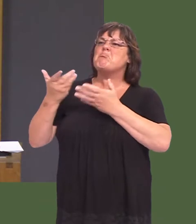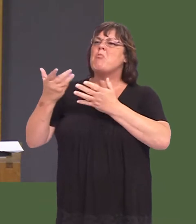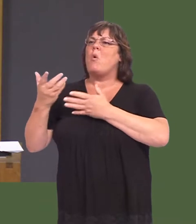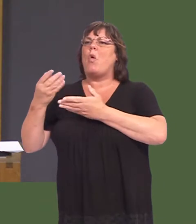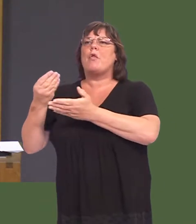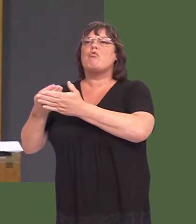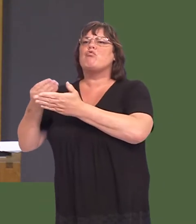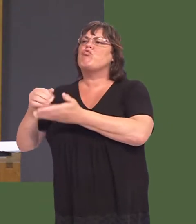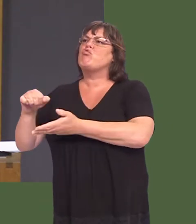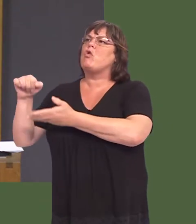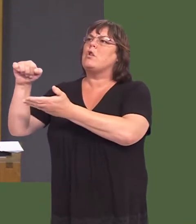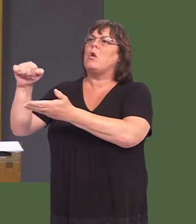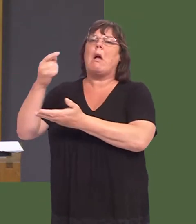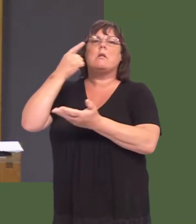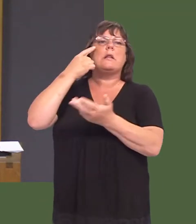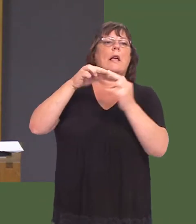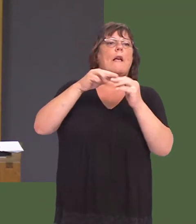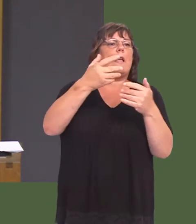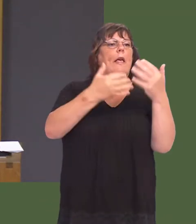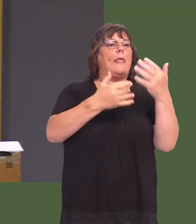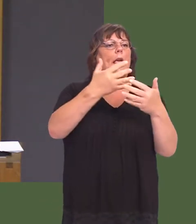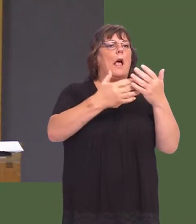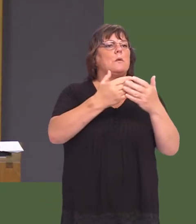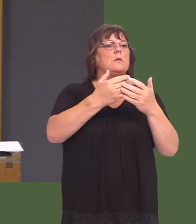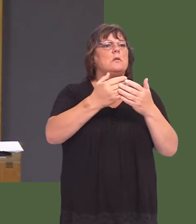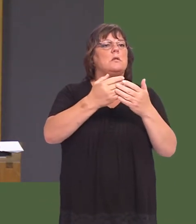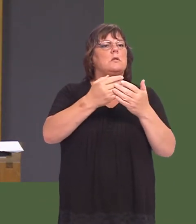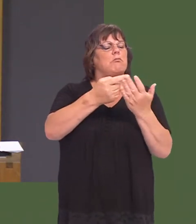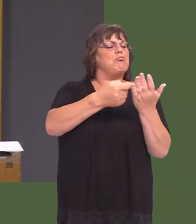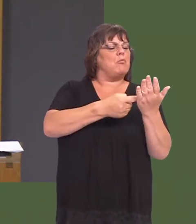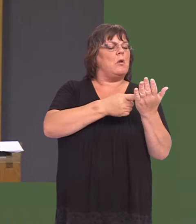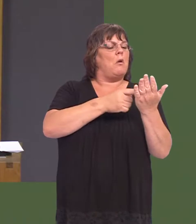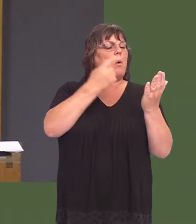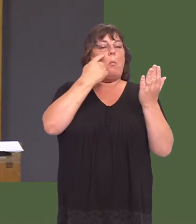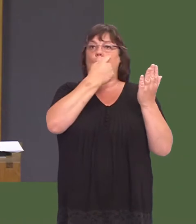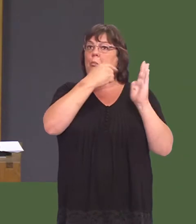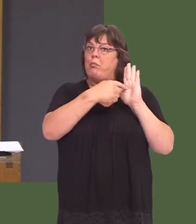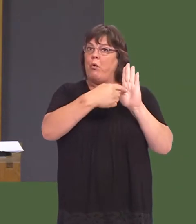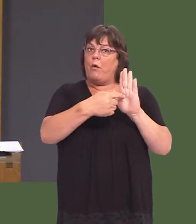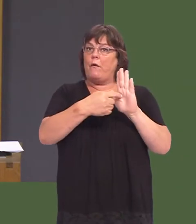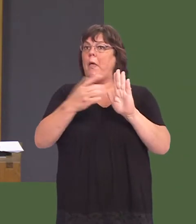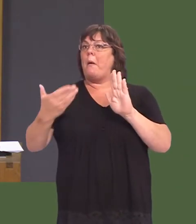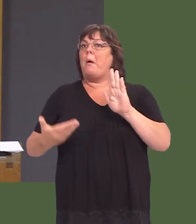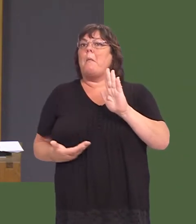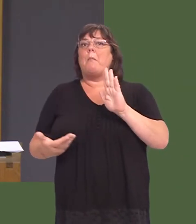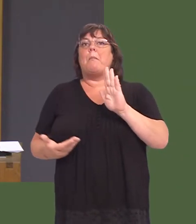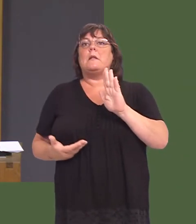there is an imaginative solution to this in accounting terms, which would enable the private sector money to be put in, which, on balance, I think would be better than for the Welsh